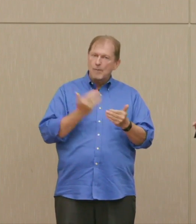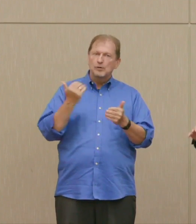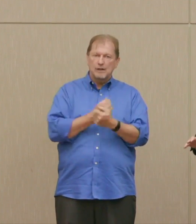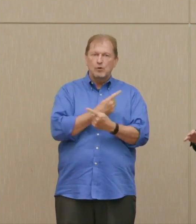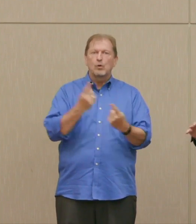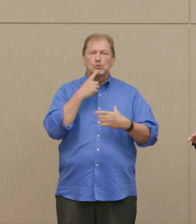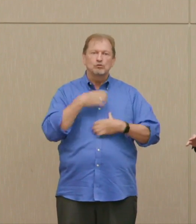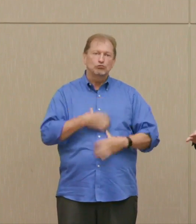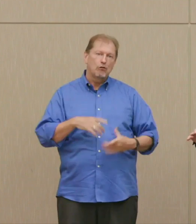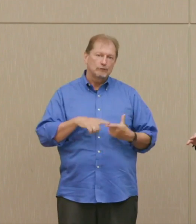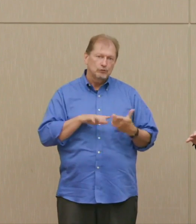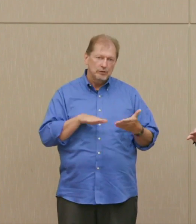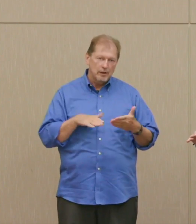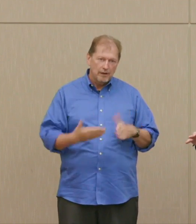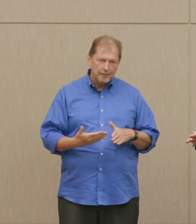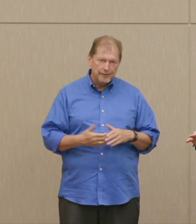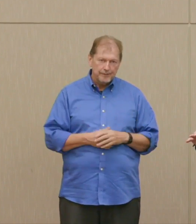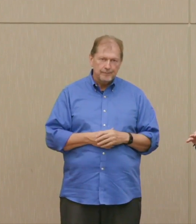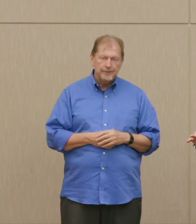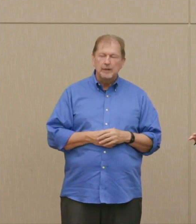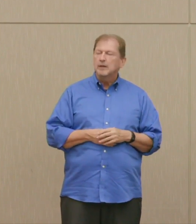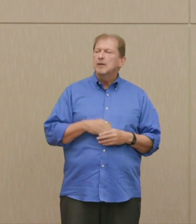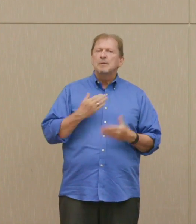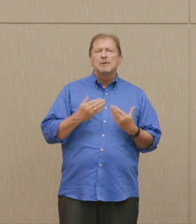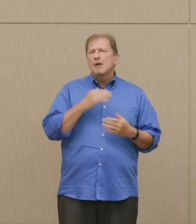Dr. Ellsberg: Probably not full extinction of humans.